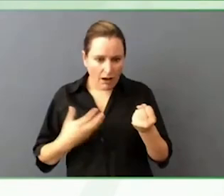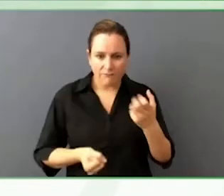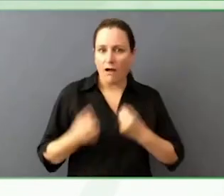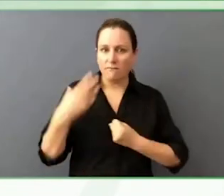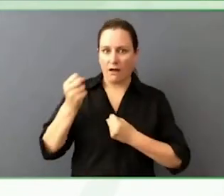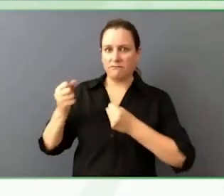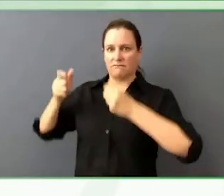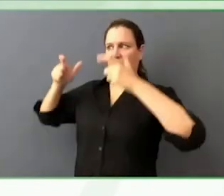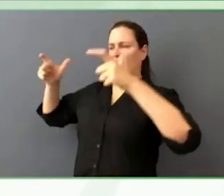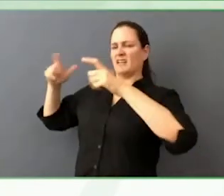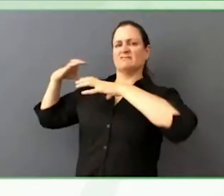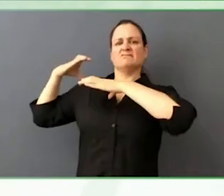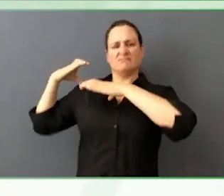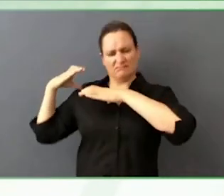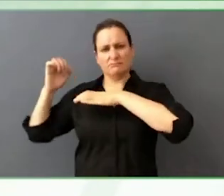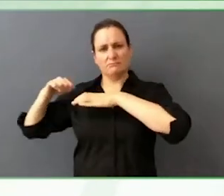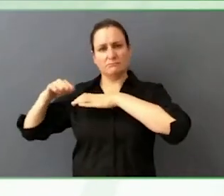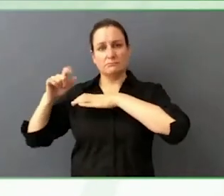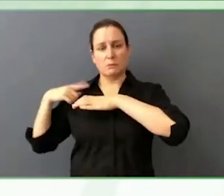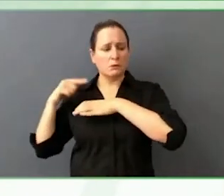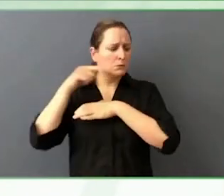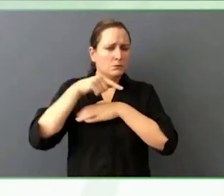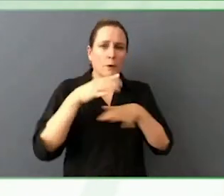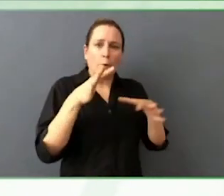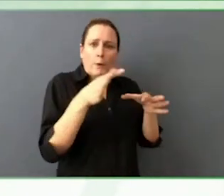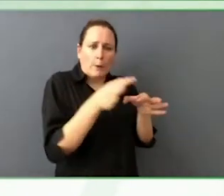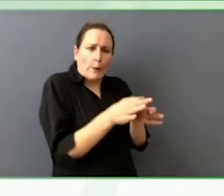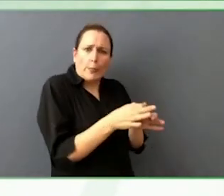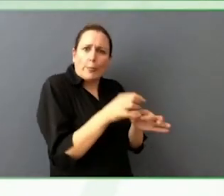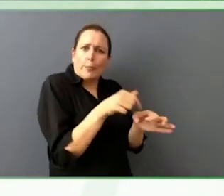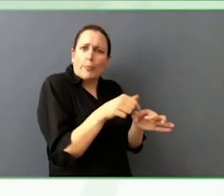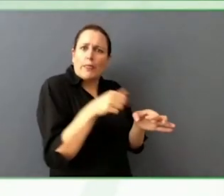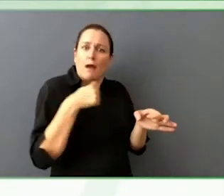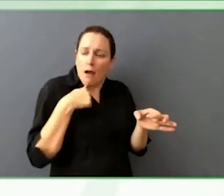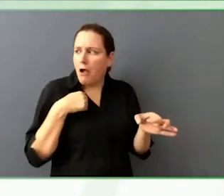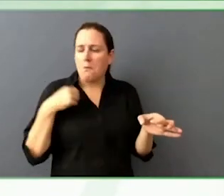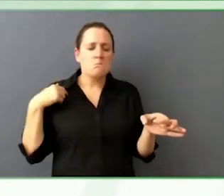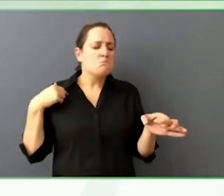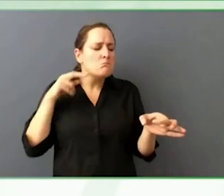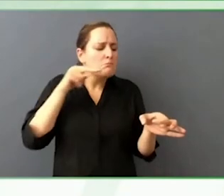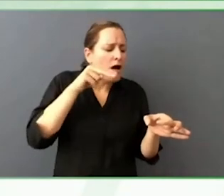What is cool, potential for open source, software, open source is a big thing.